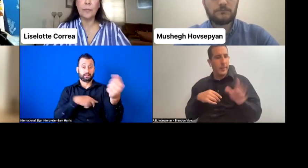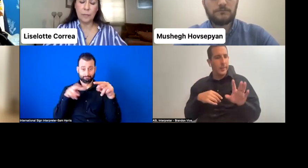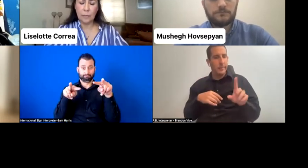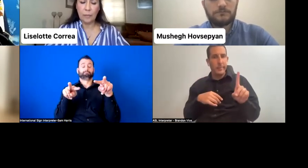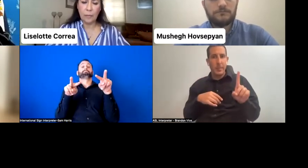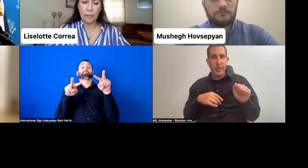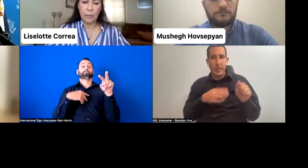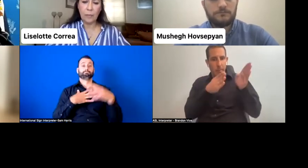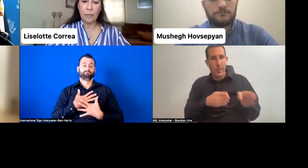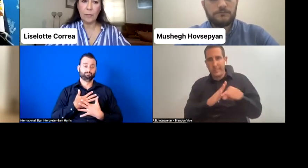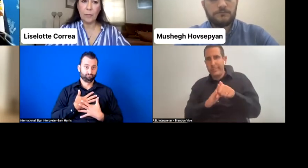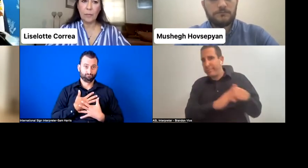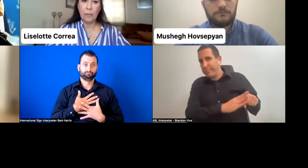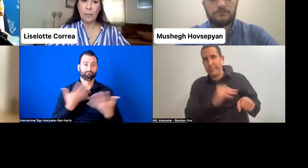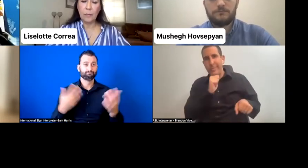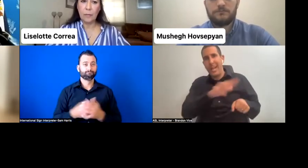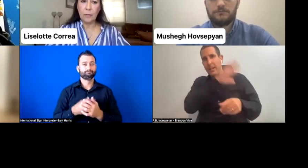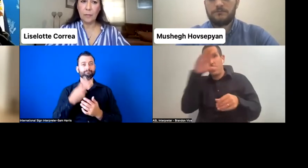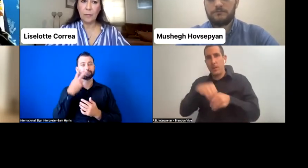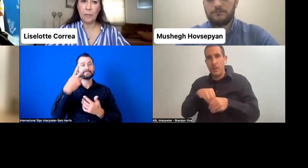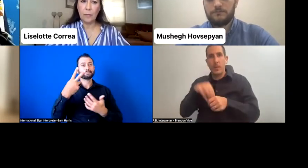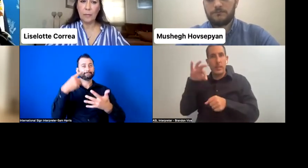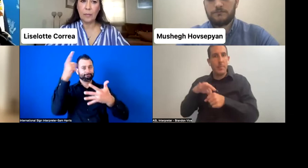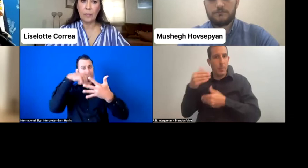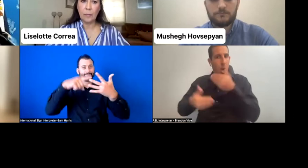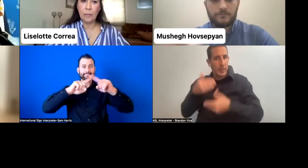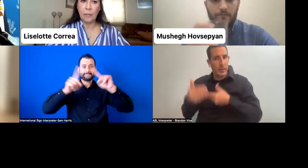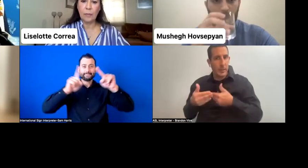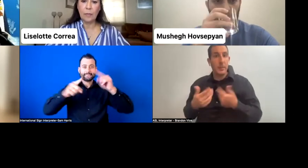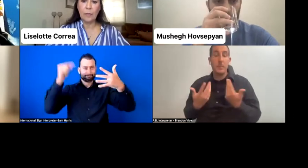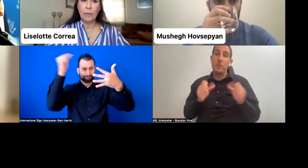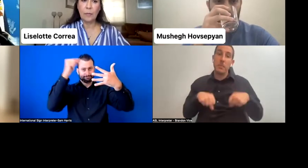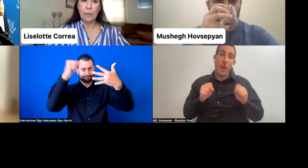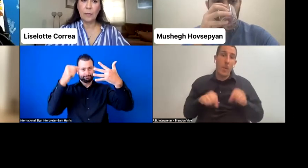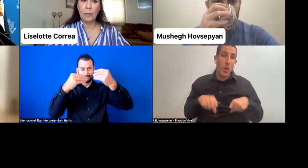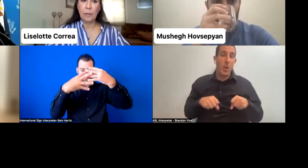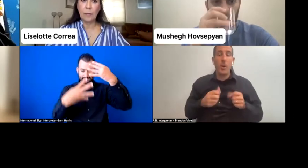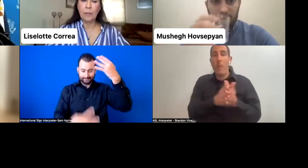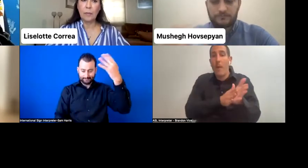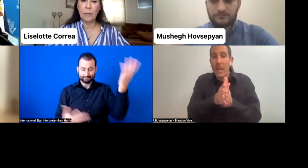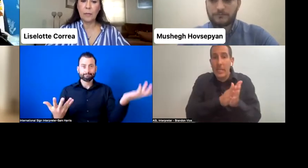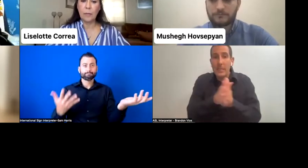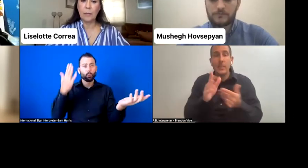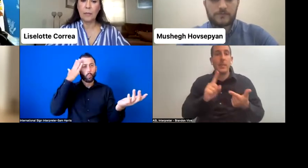As mentioned, it's not just that-- it could be education-- but it could also not just be education. It could be will. It could be also the narrative in society.